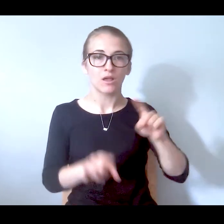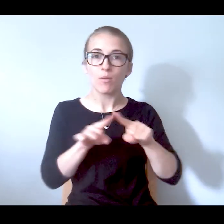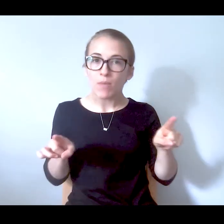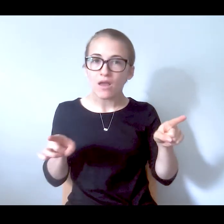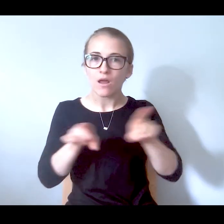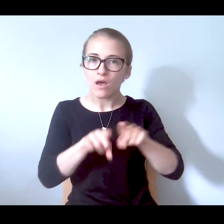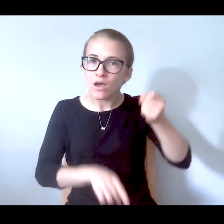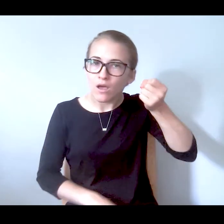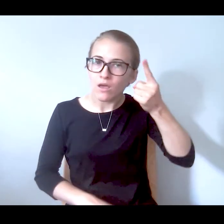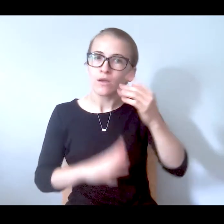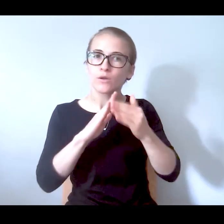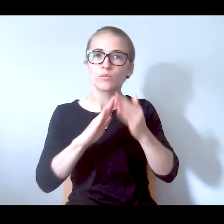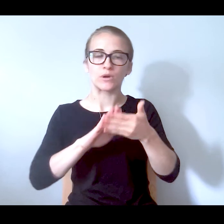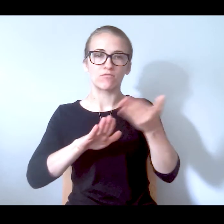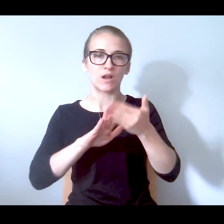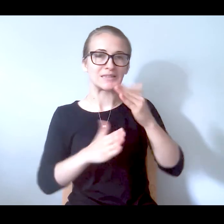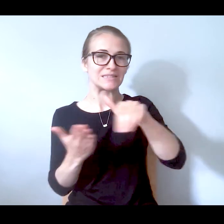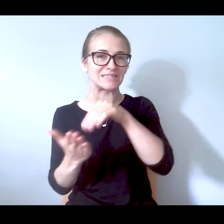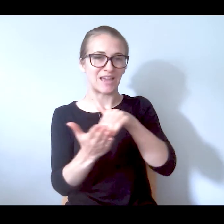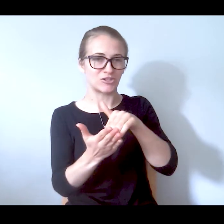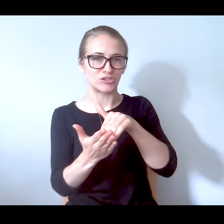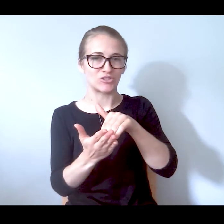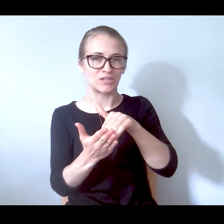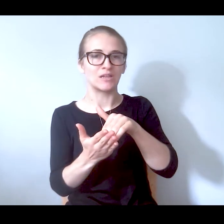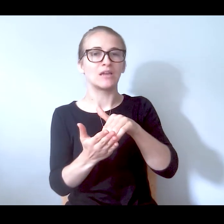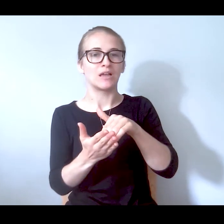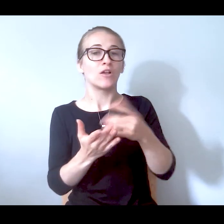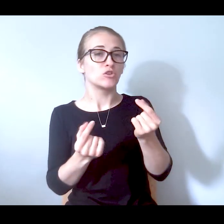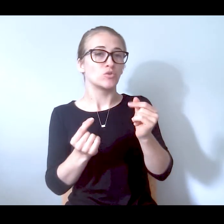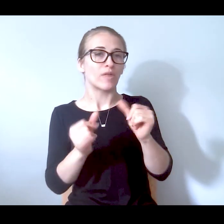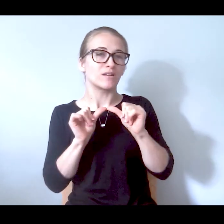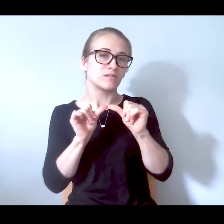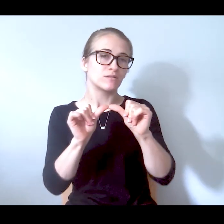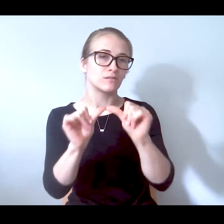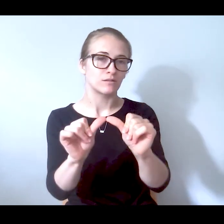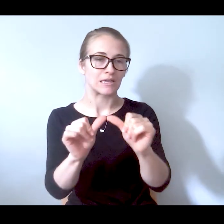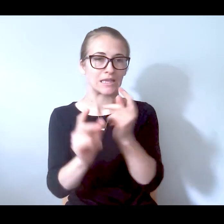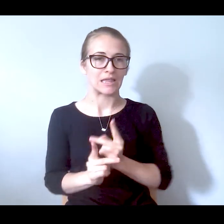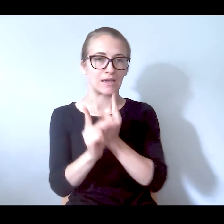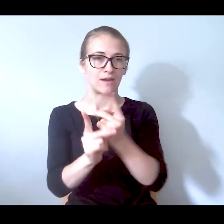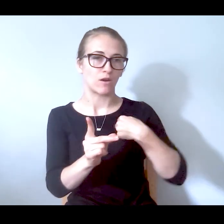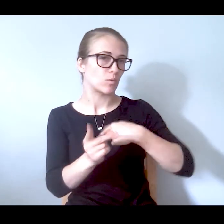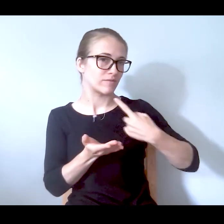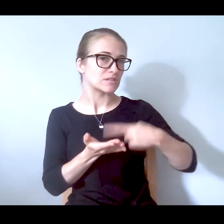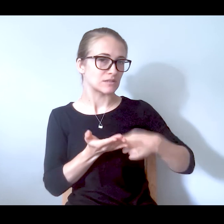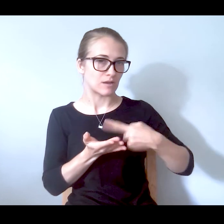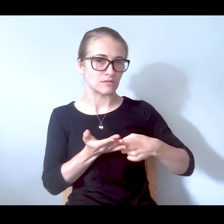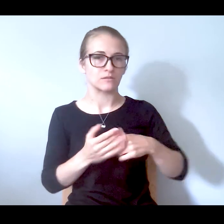peers but also the community runs centers around them that do that continuum of care that we talked